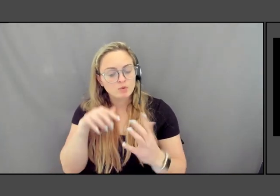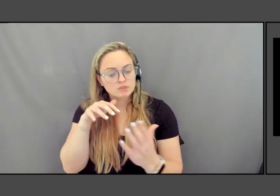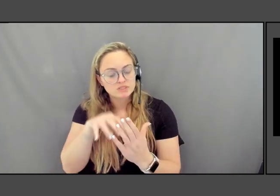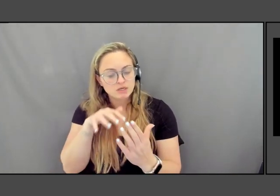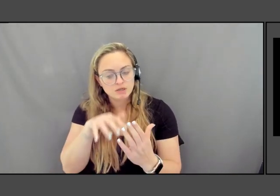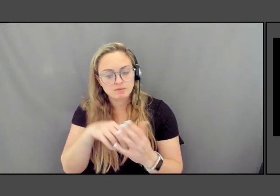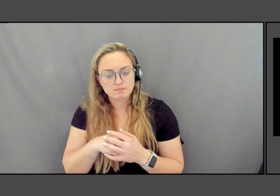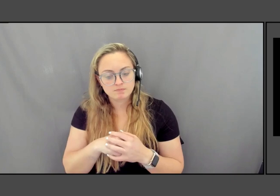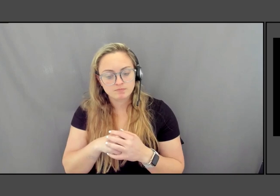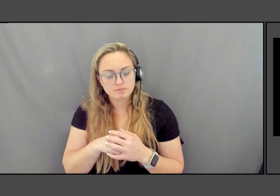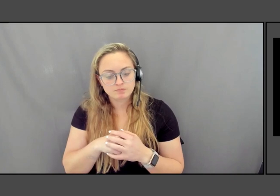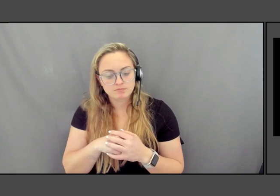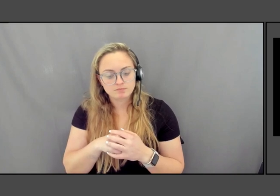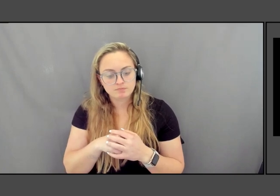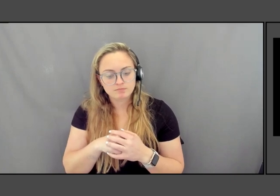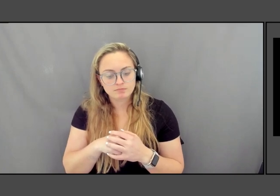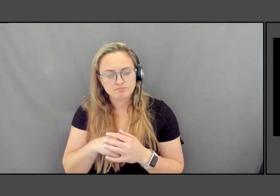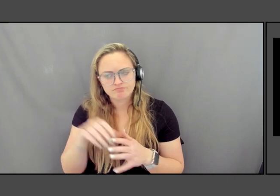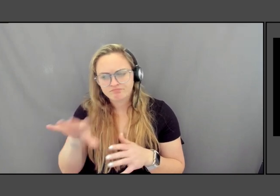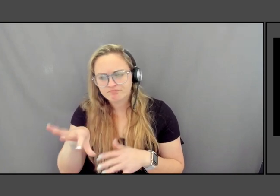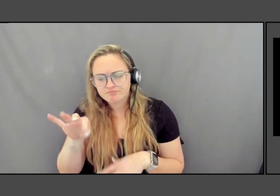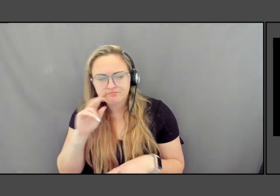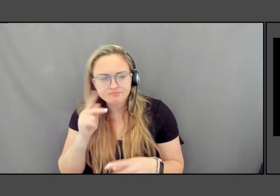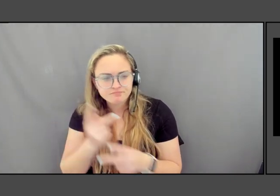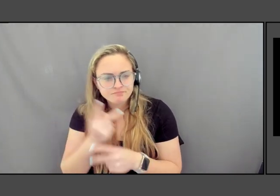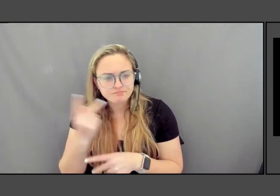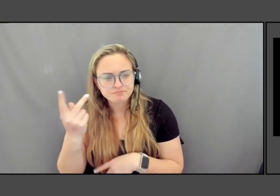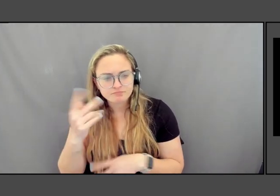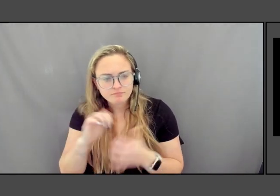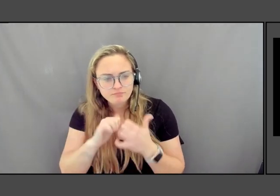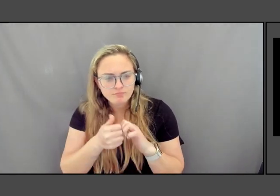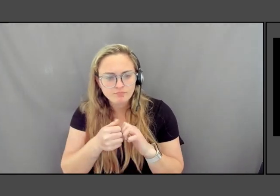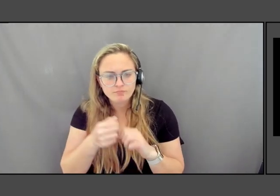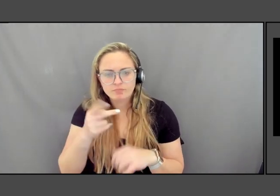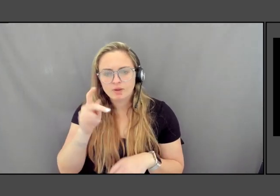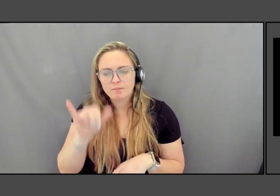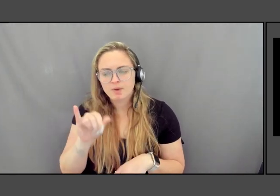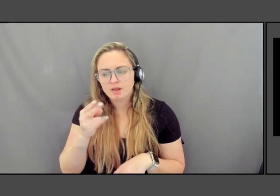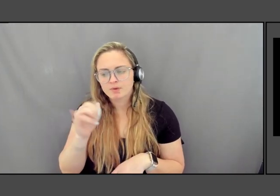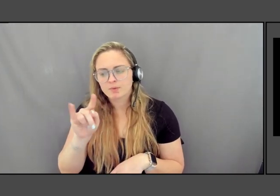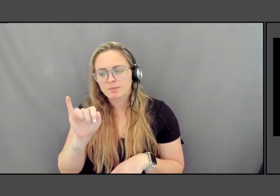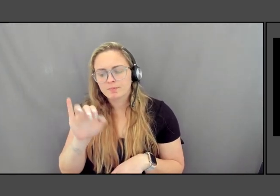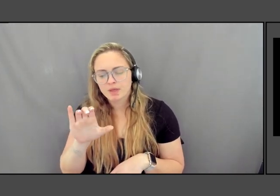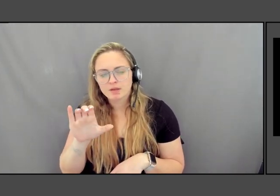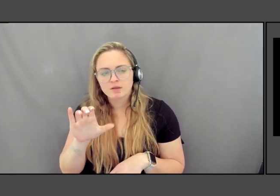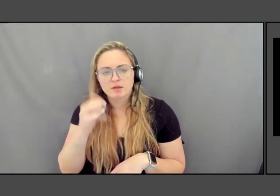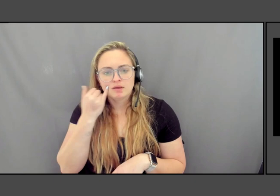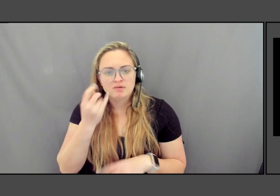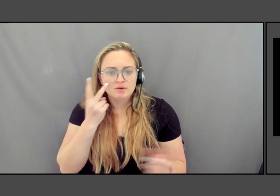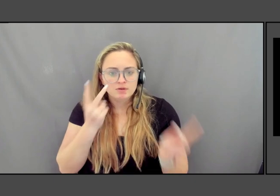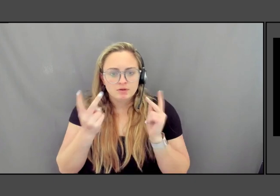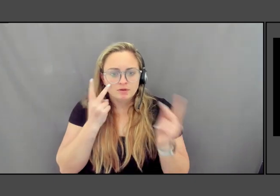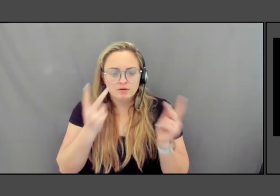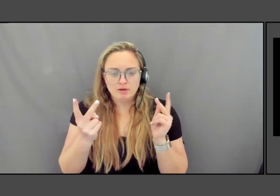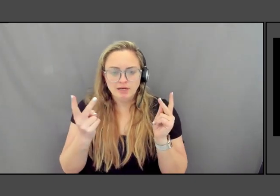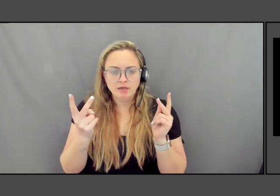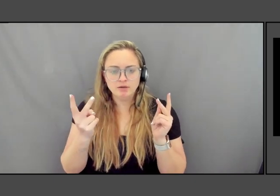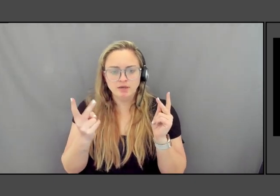they were discovering how how polychromatic they are. And if you actually see some of those pictures. So it kind of brought to a question.